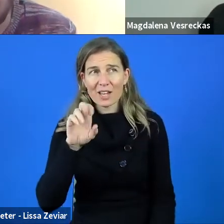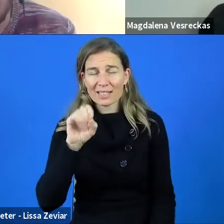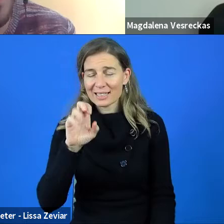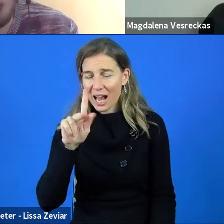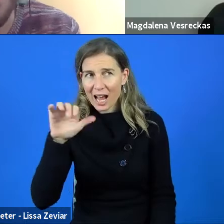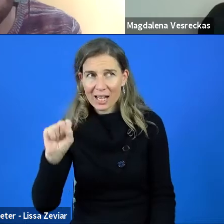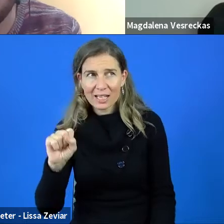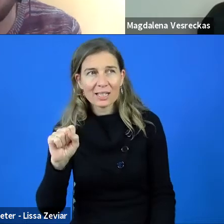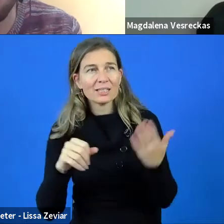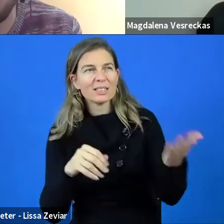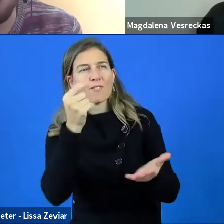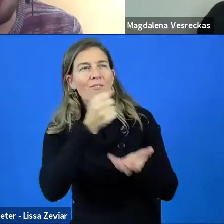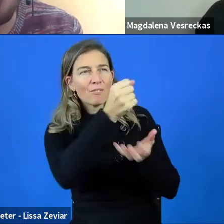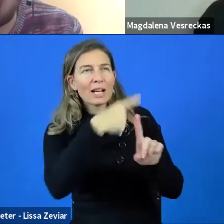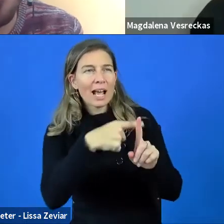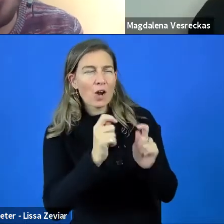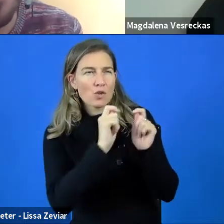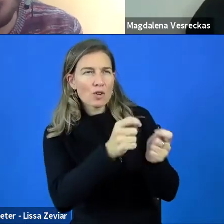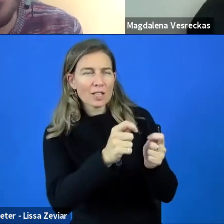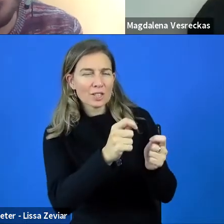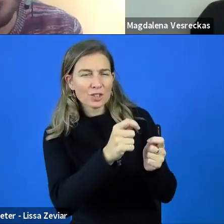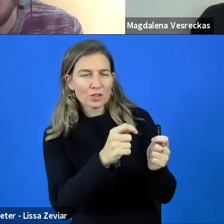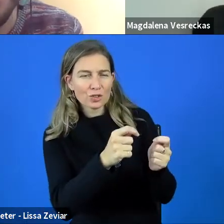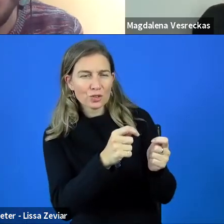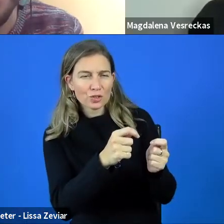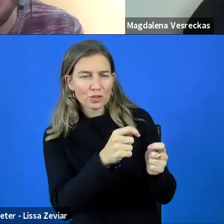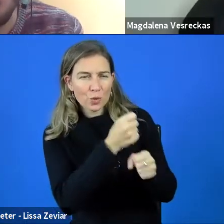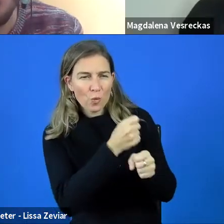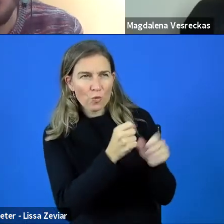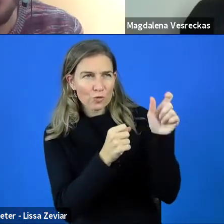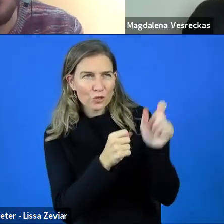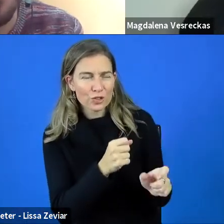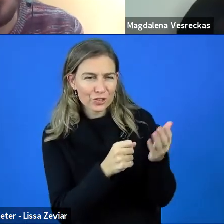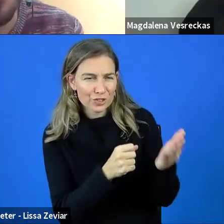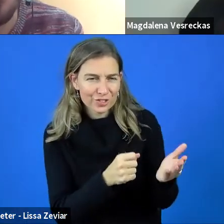Magdalena, the floor is yours. Thank you. Welcome, everyone.